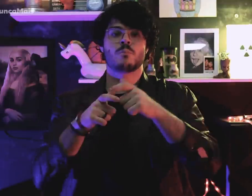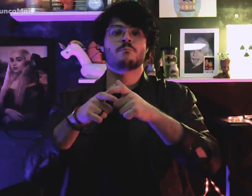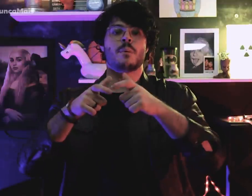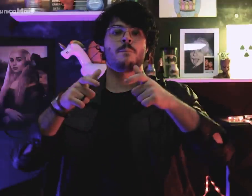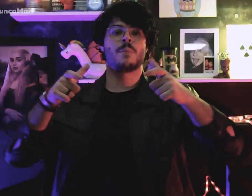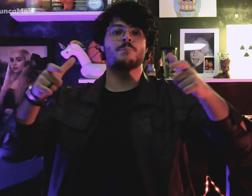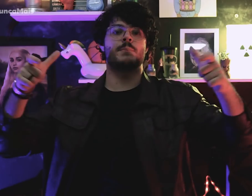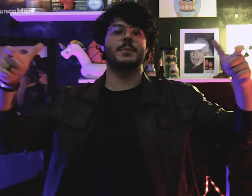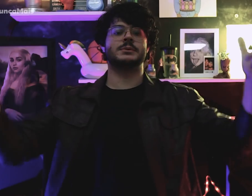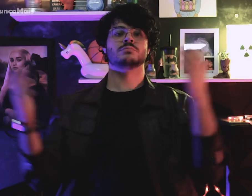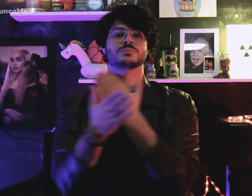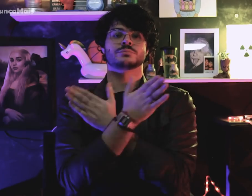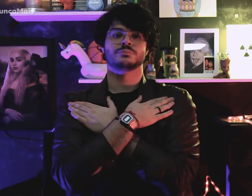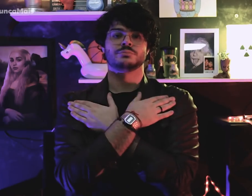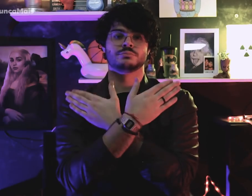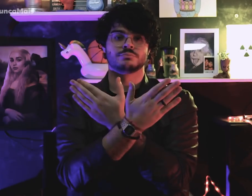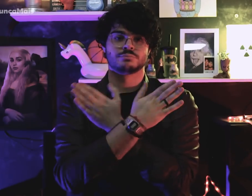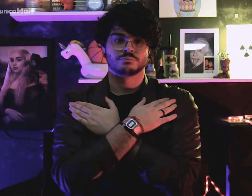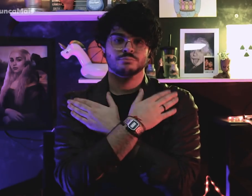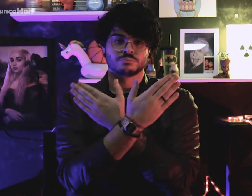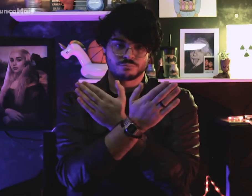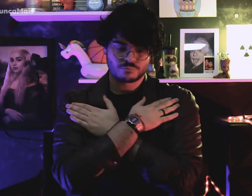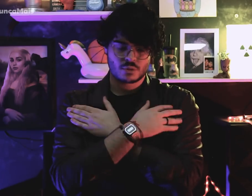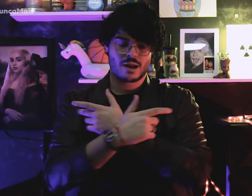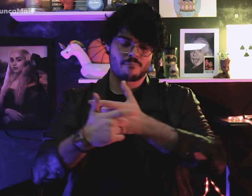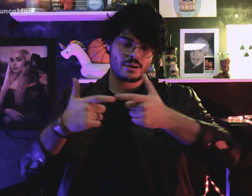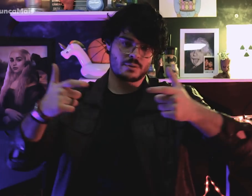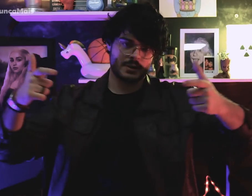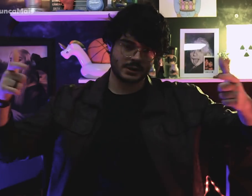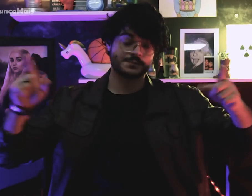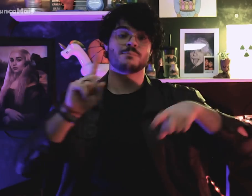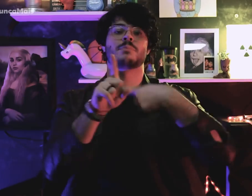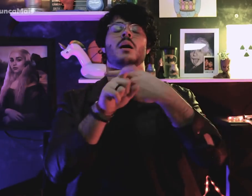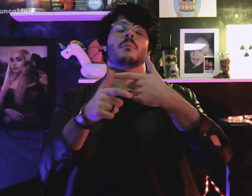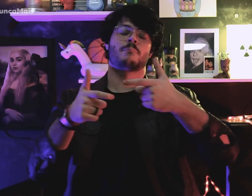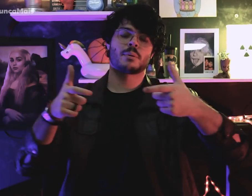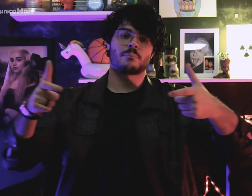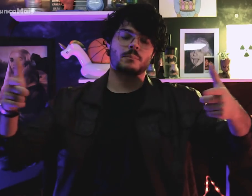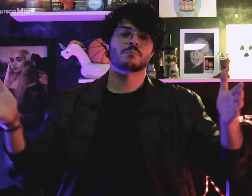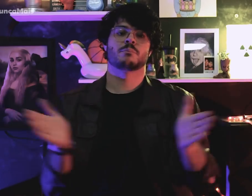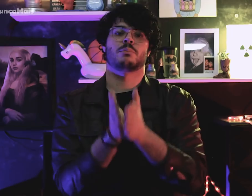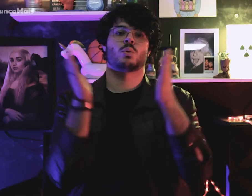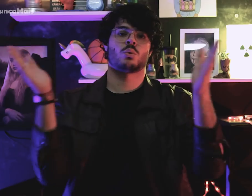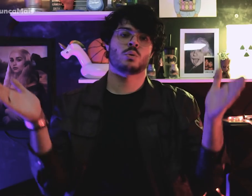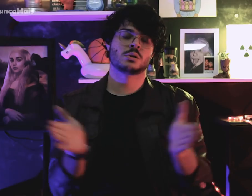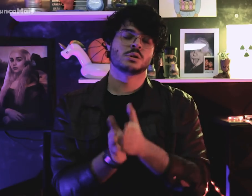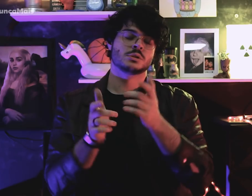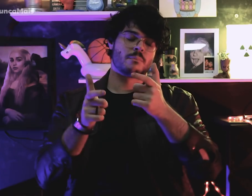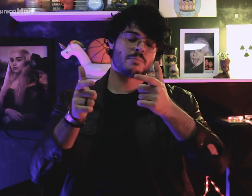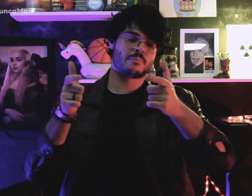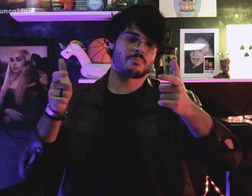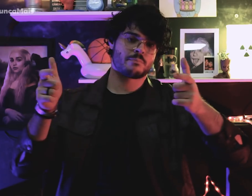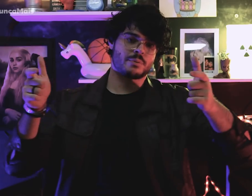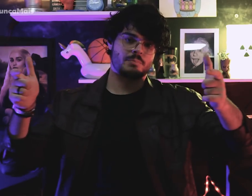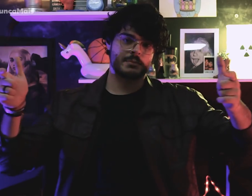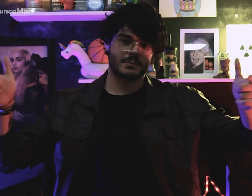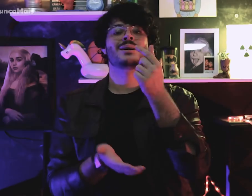o que provocou o aumento do desemprego, da pobreza